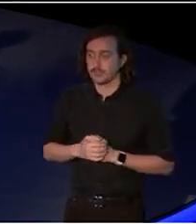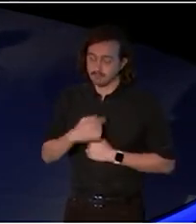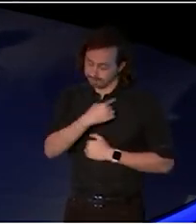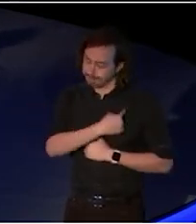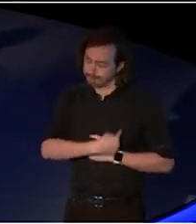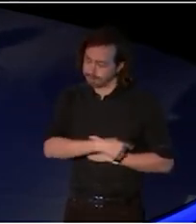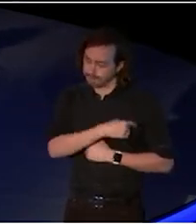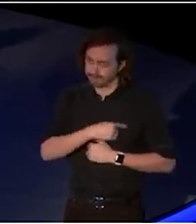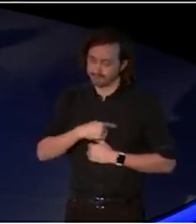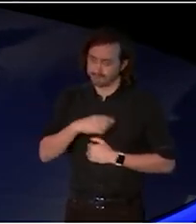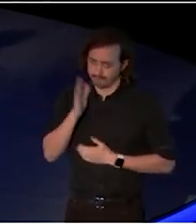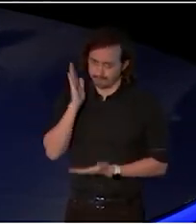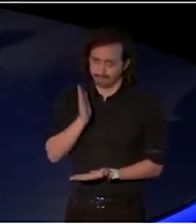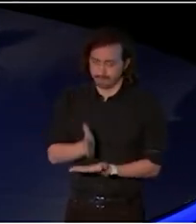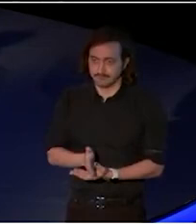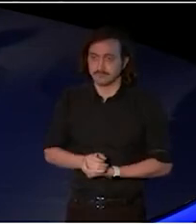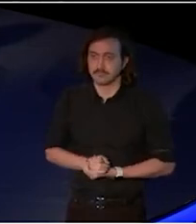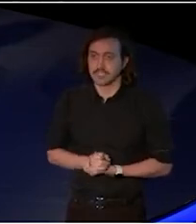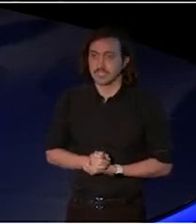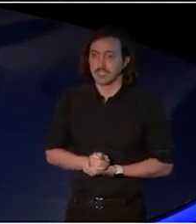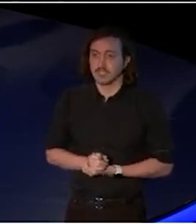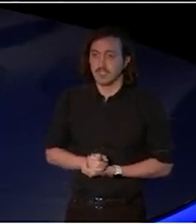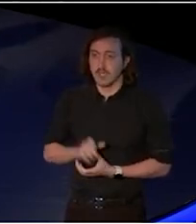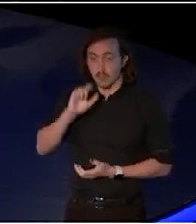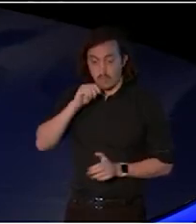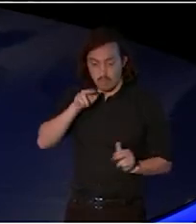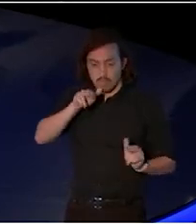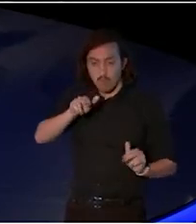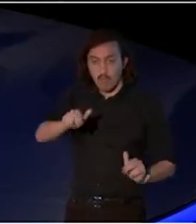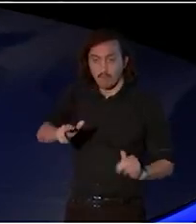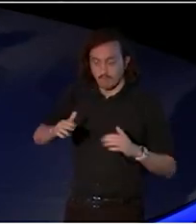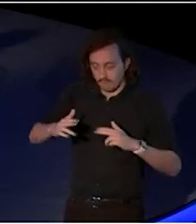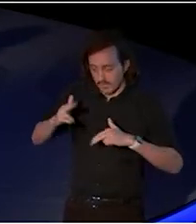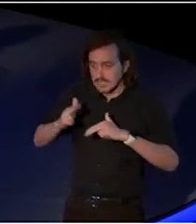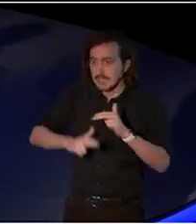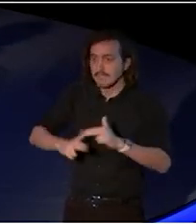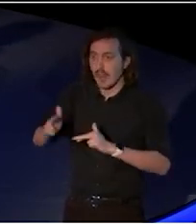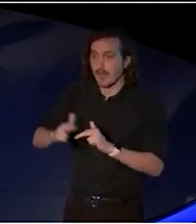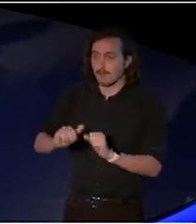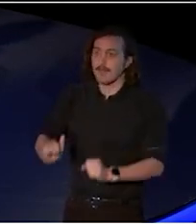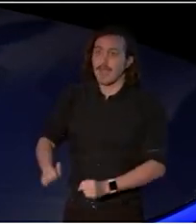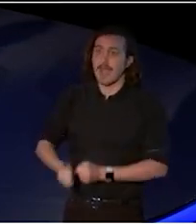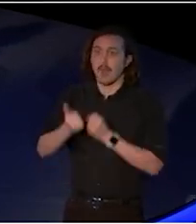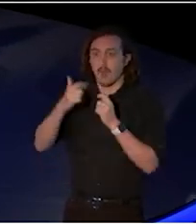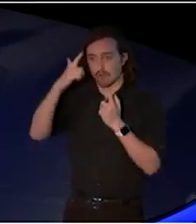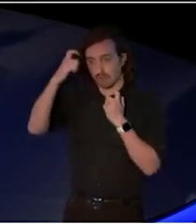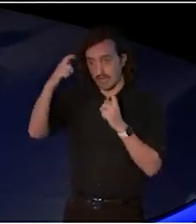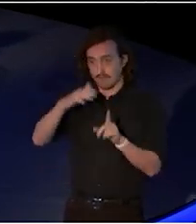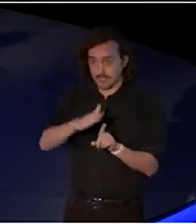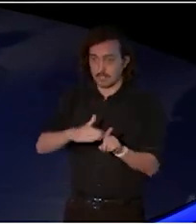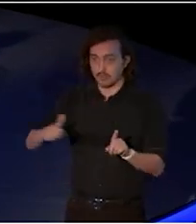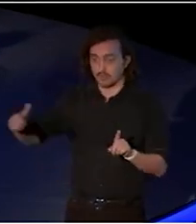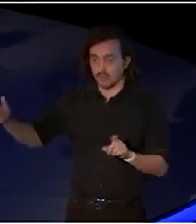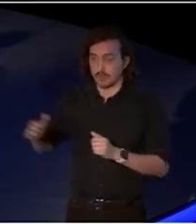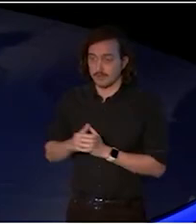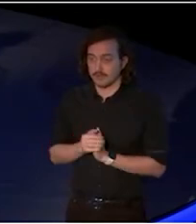firstly, to nurture and develop the industry and creativity within it,